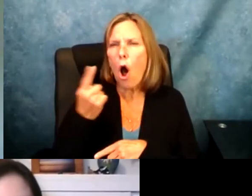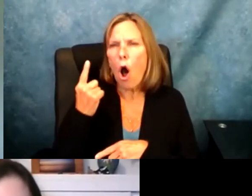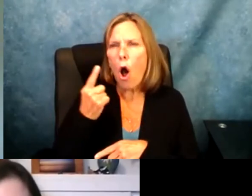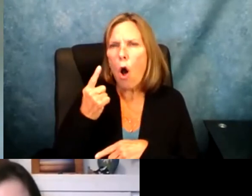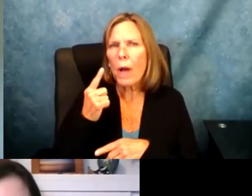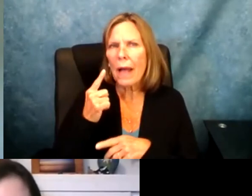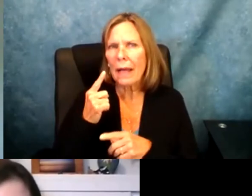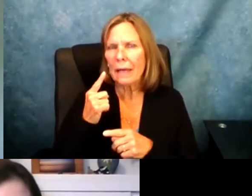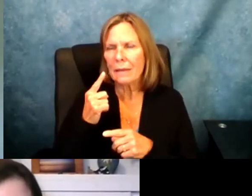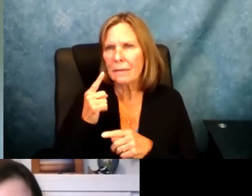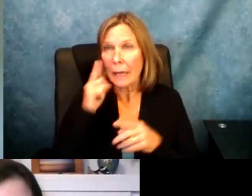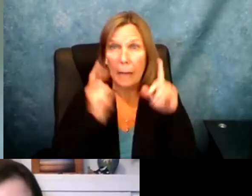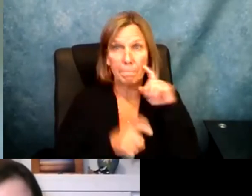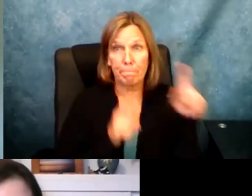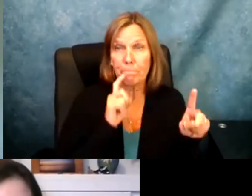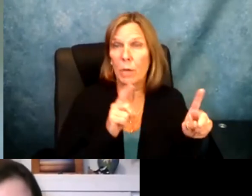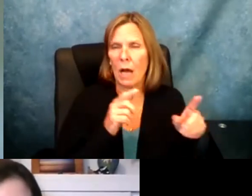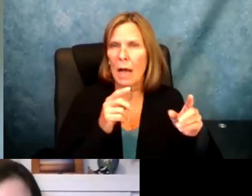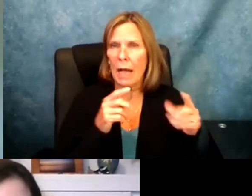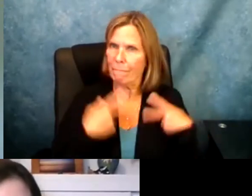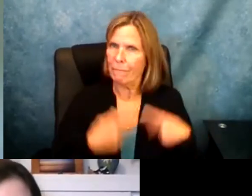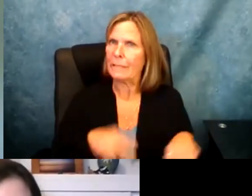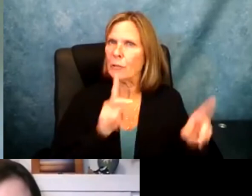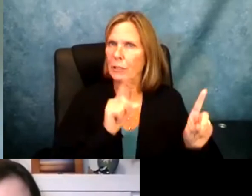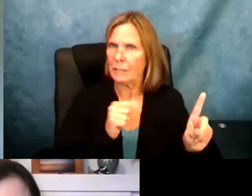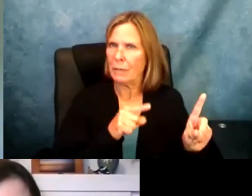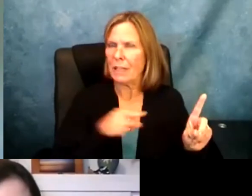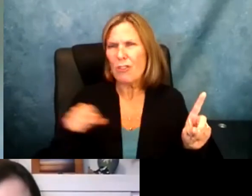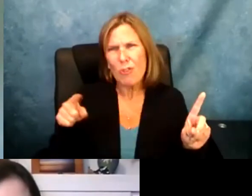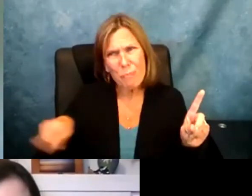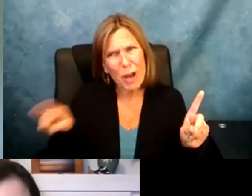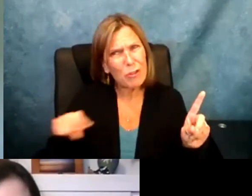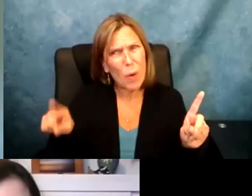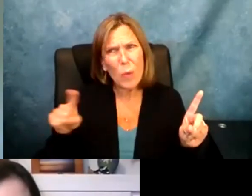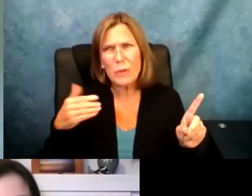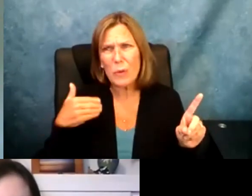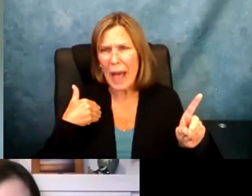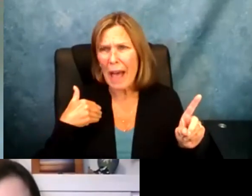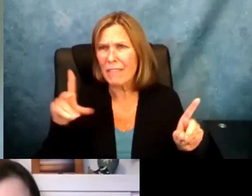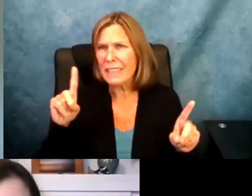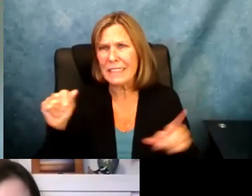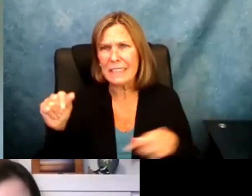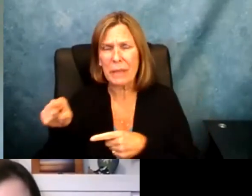the students draw my attention to the fact that we always project the physical